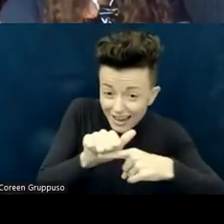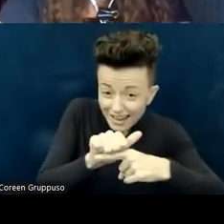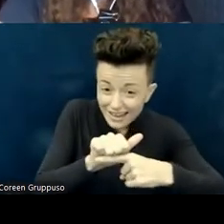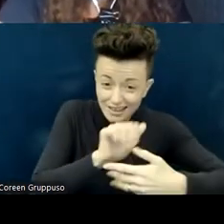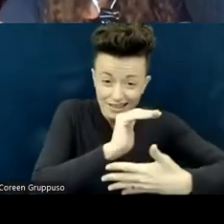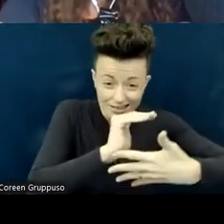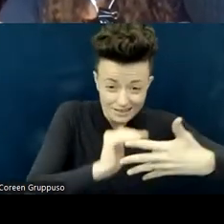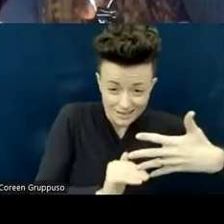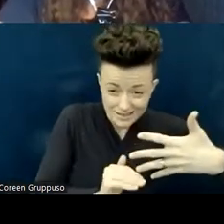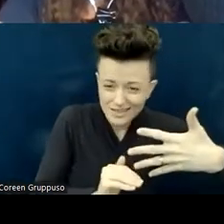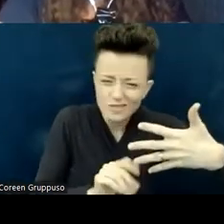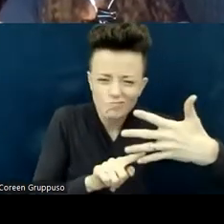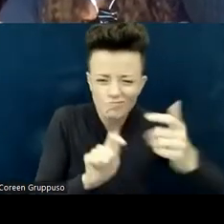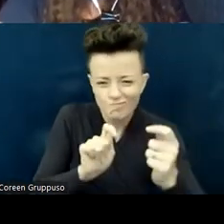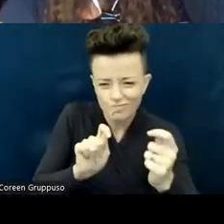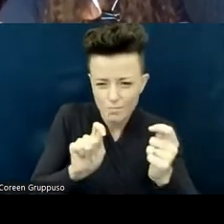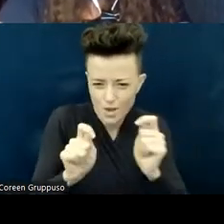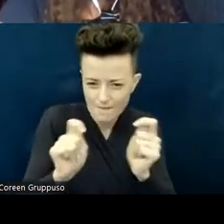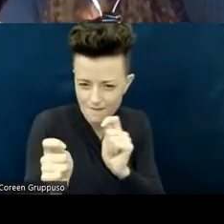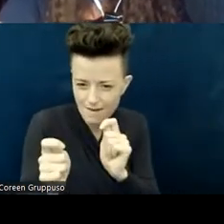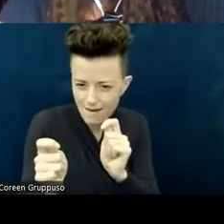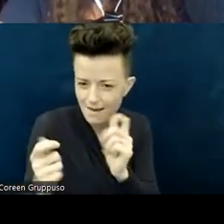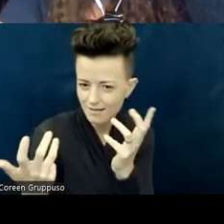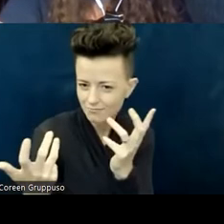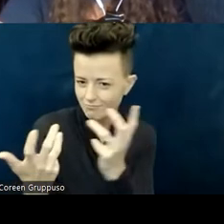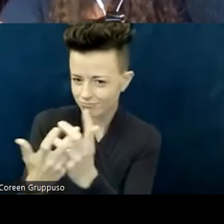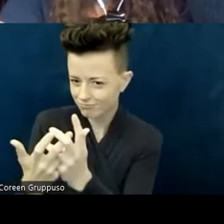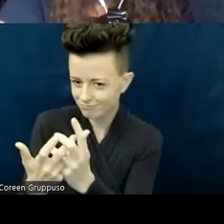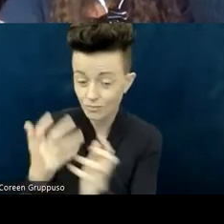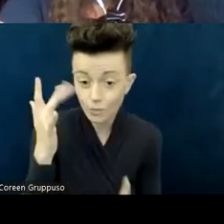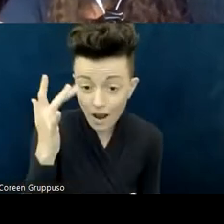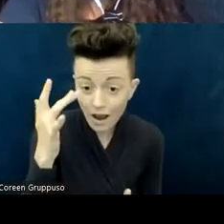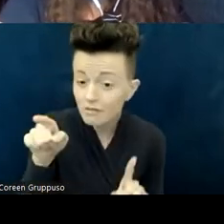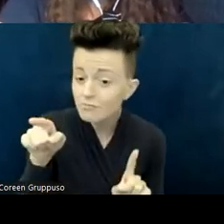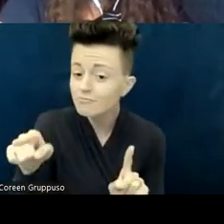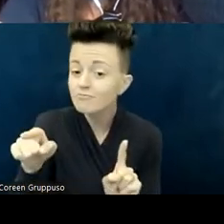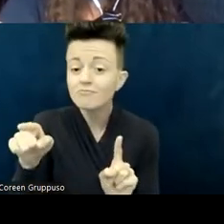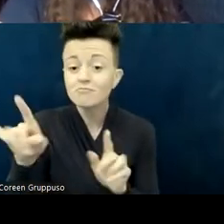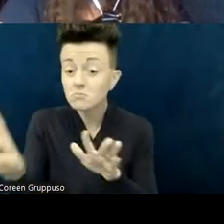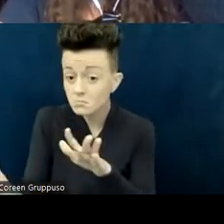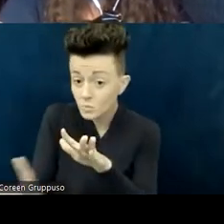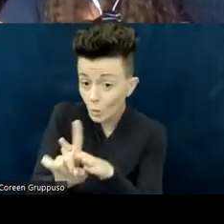and whenever she was in worship that Sunday,